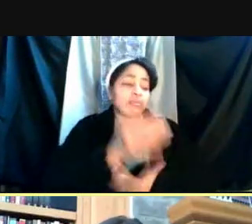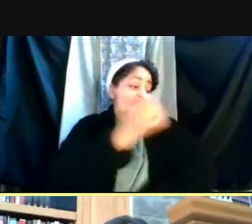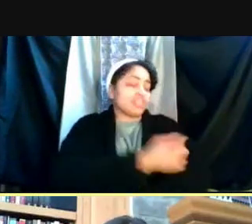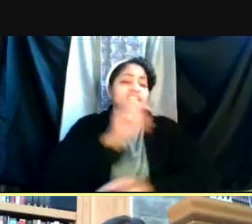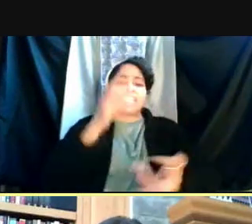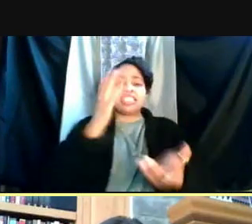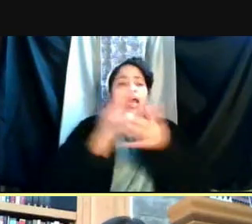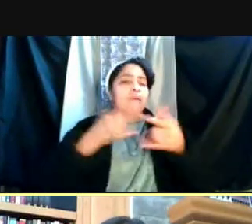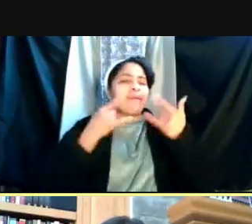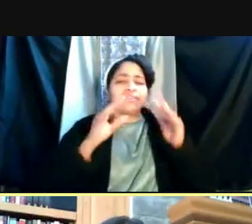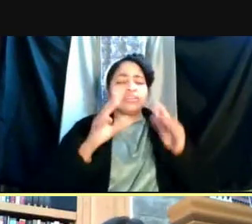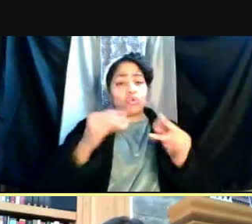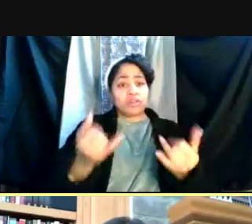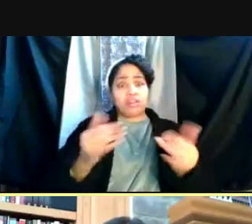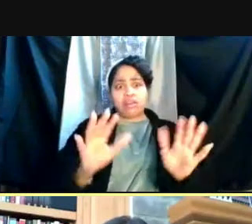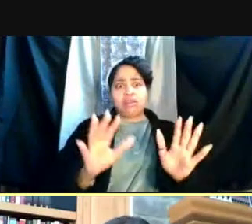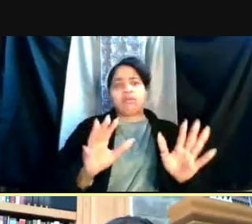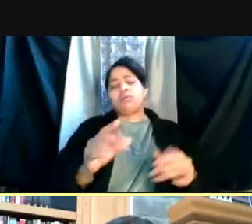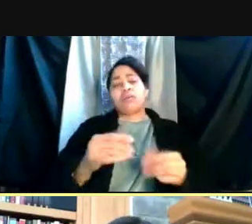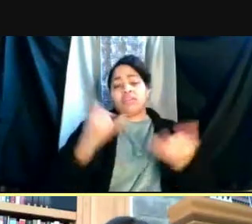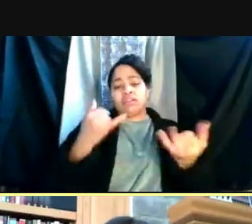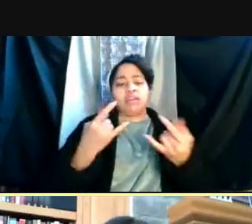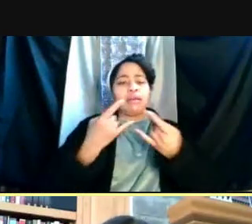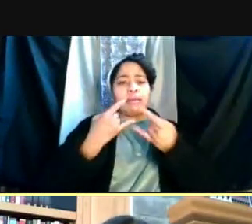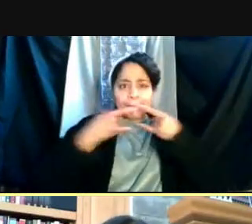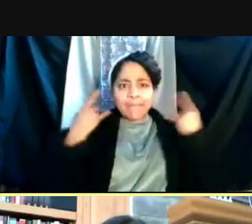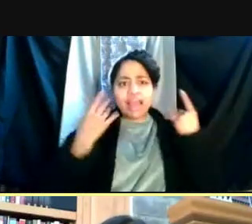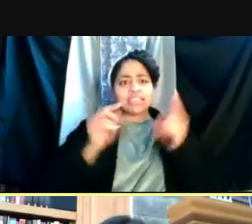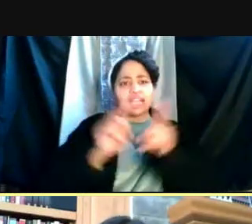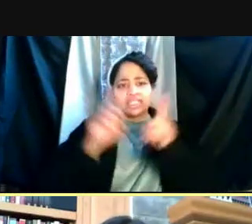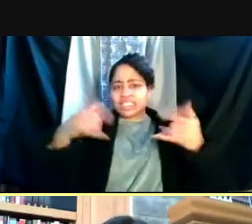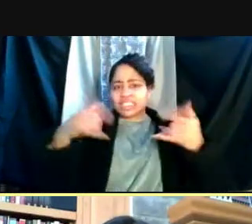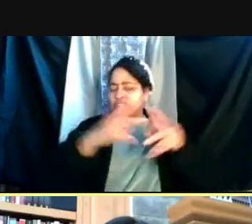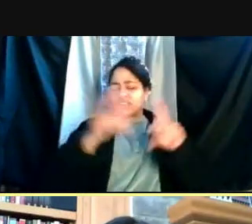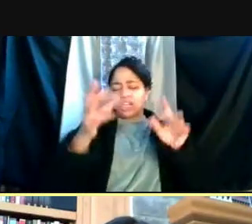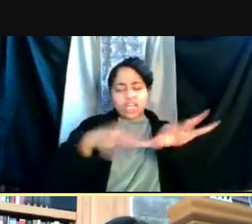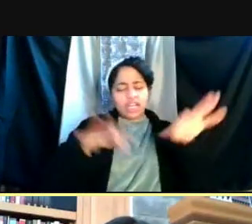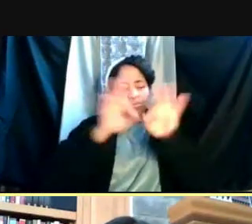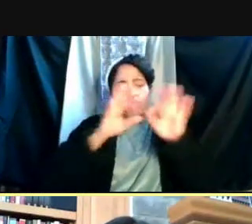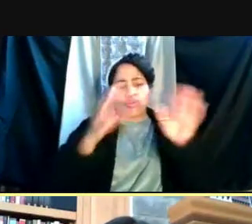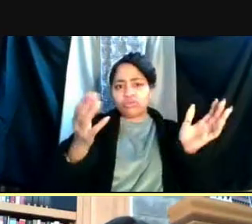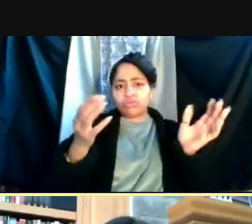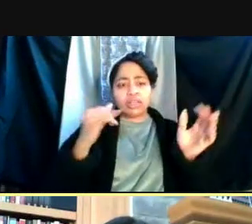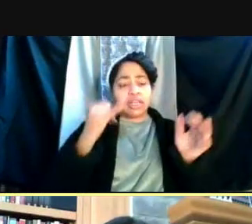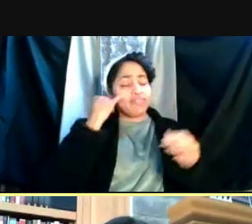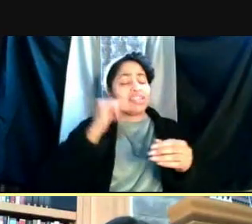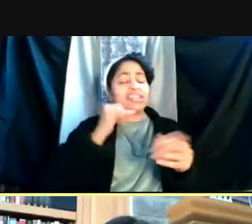Masks and distancing are still extremely important if not more important than vaccination.